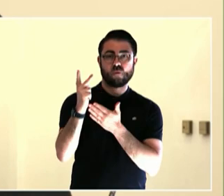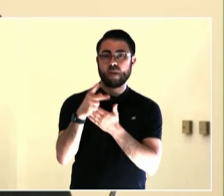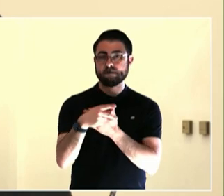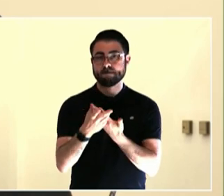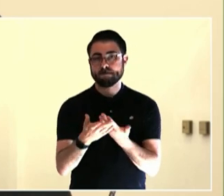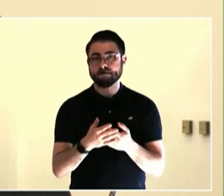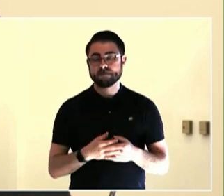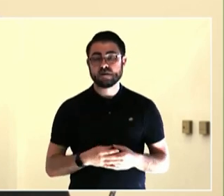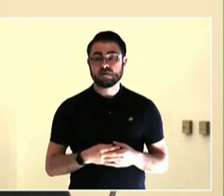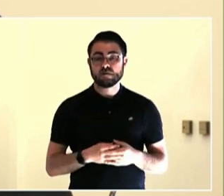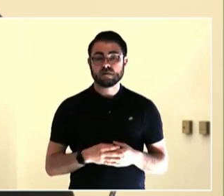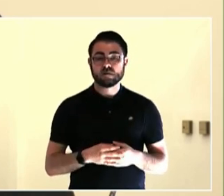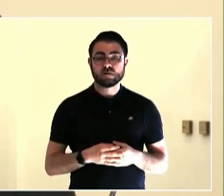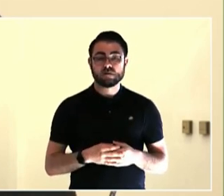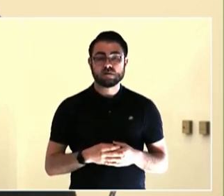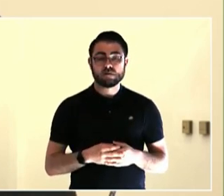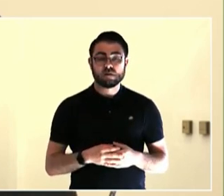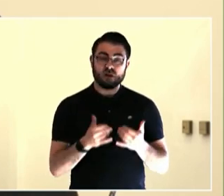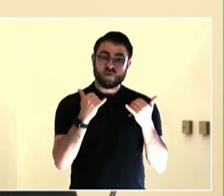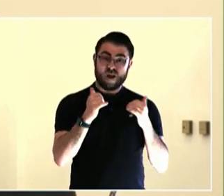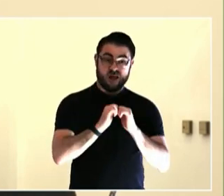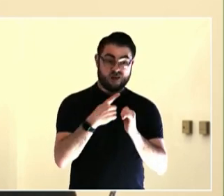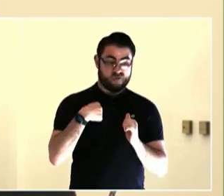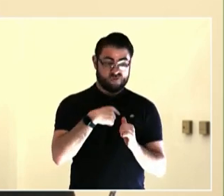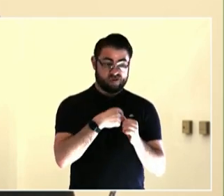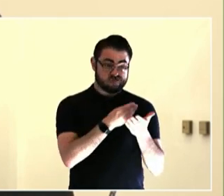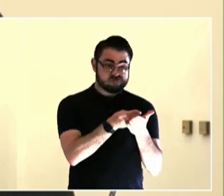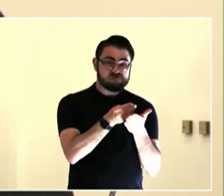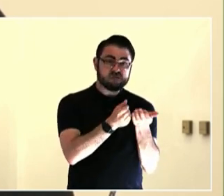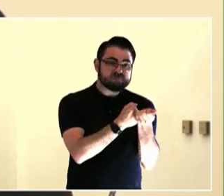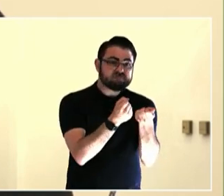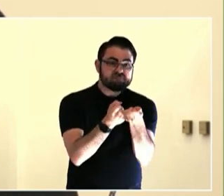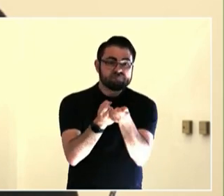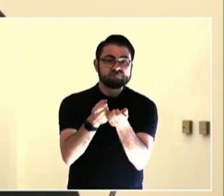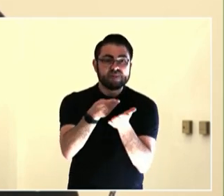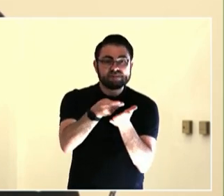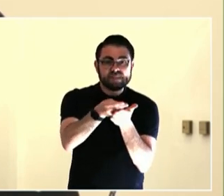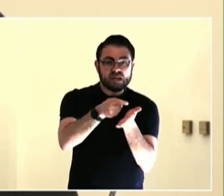And specifically and I'll say one last thing, bureaucrats need